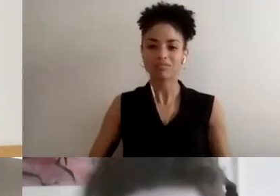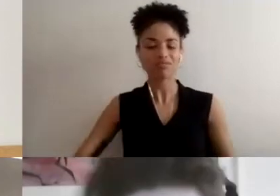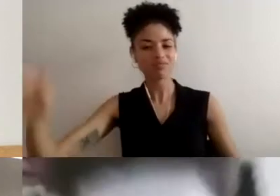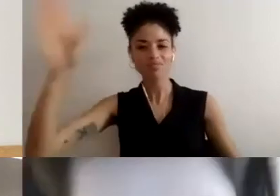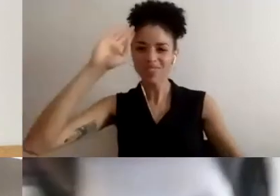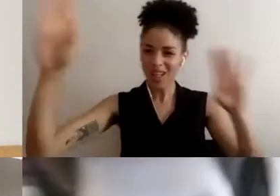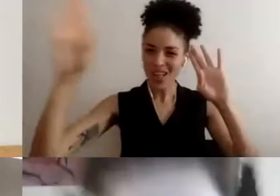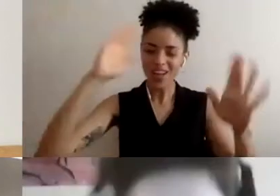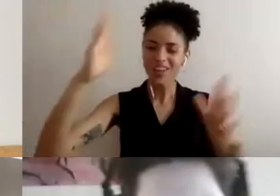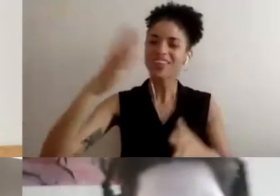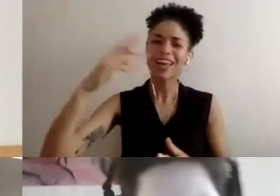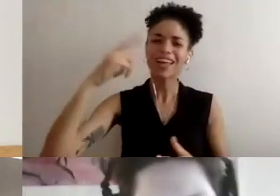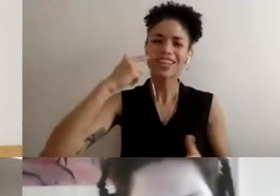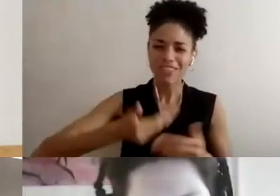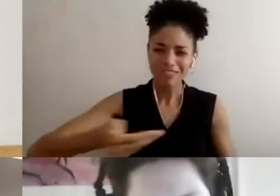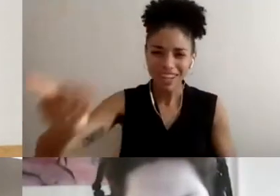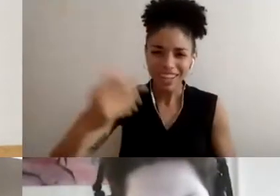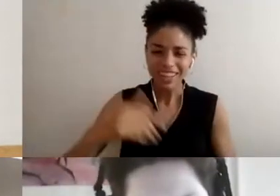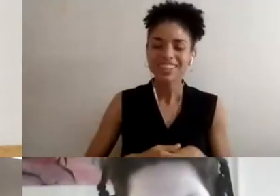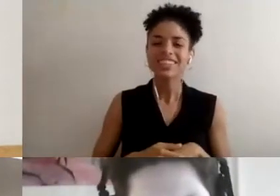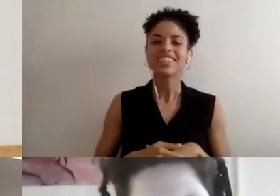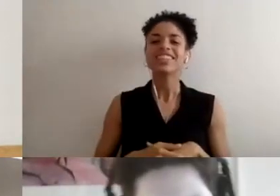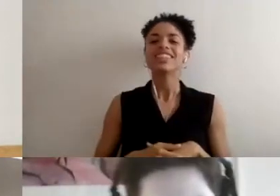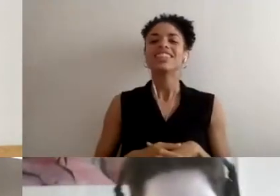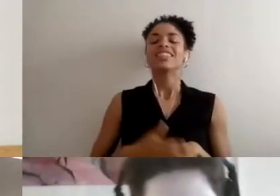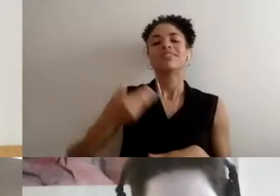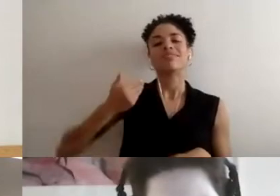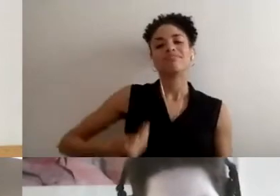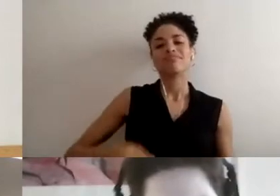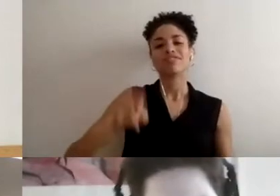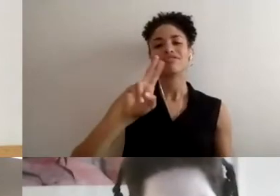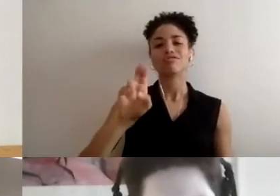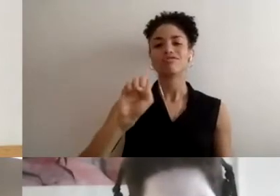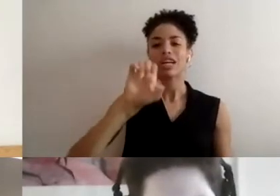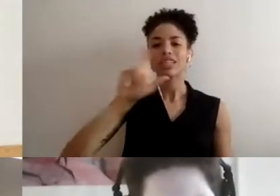My name is Russell. I have autism I'm